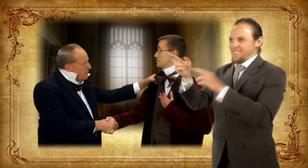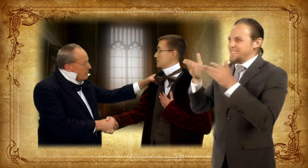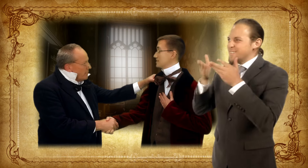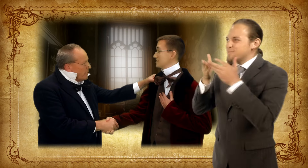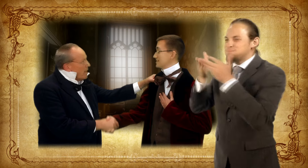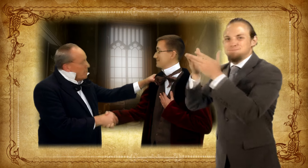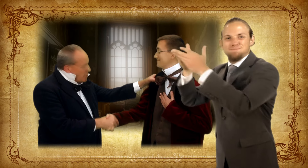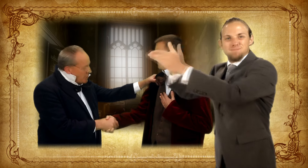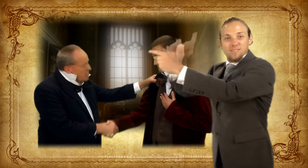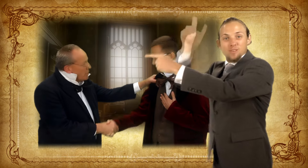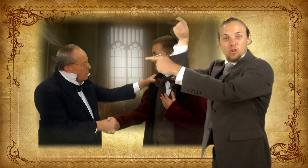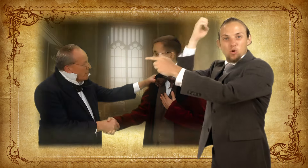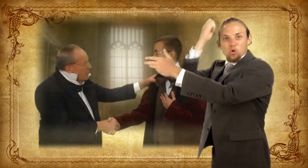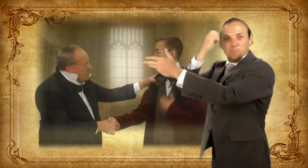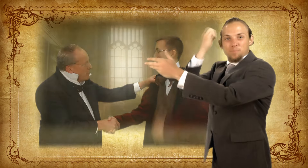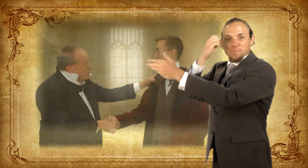for his trip.